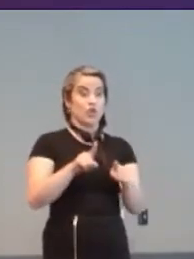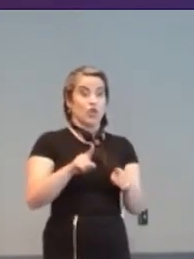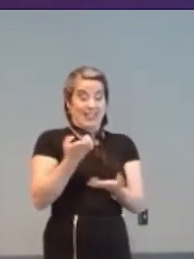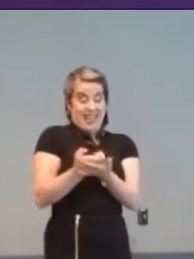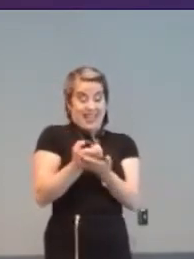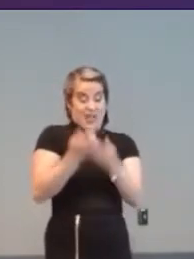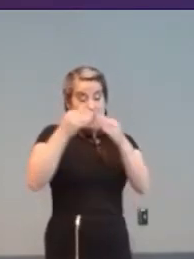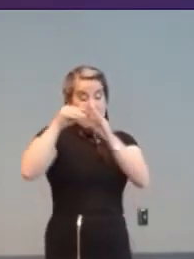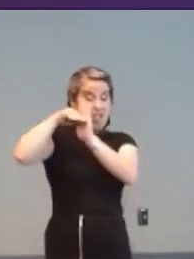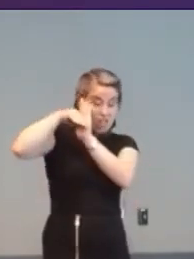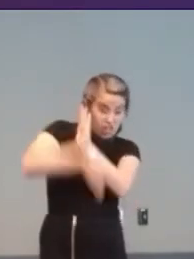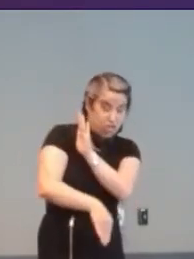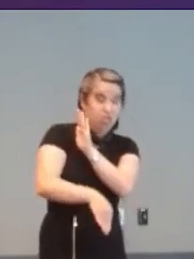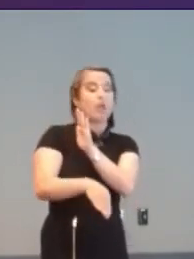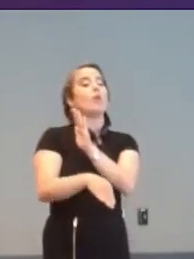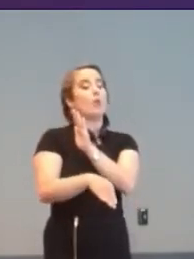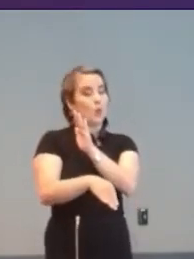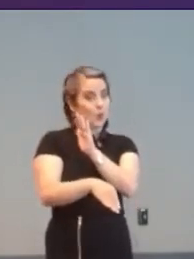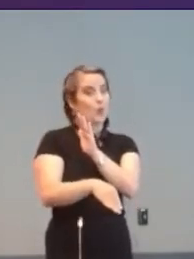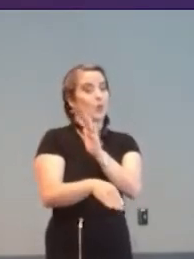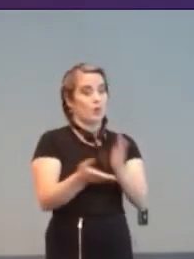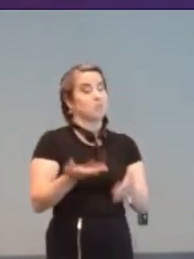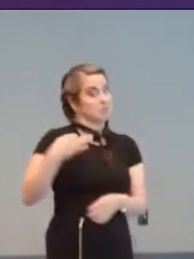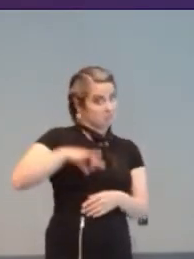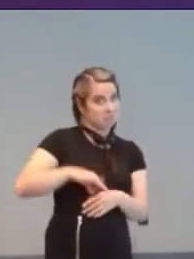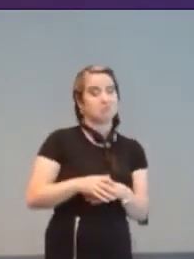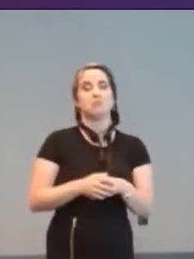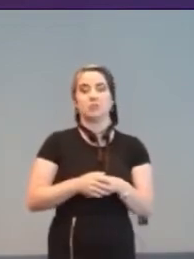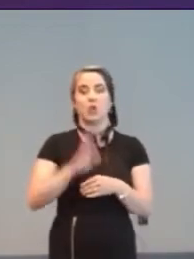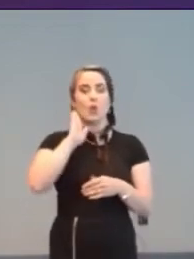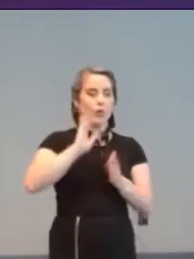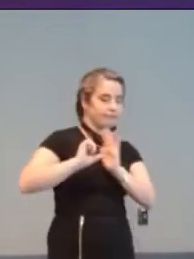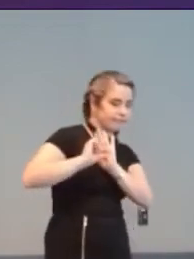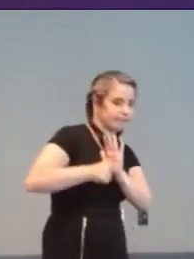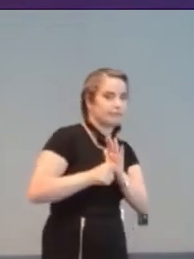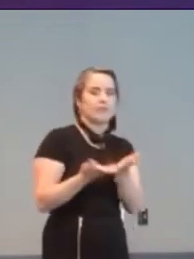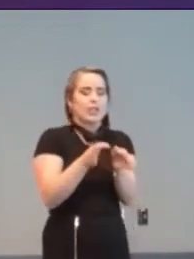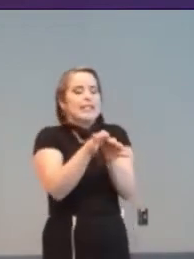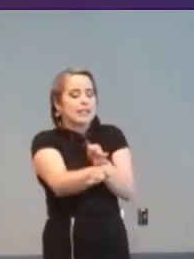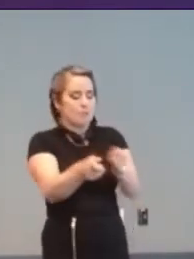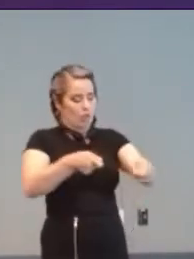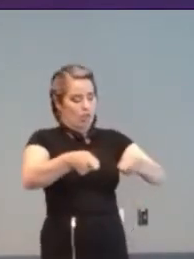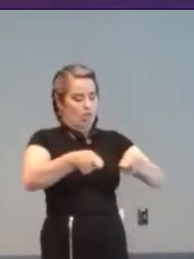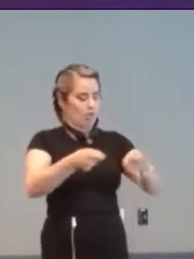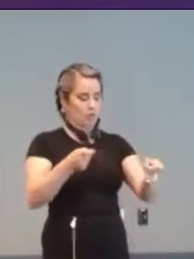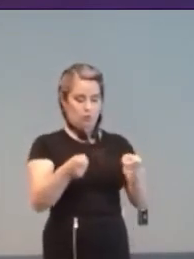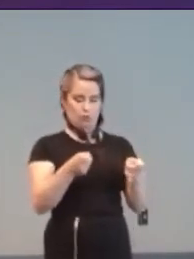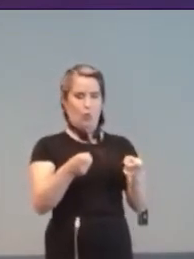the Rotary Merchandiser prize machine with low height and simple one-button control.